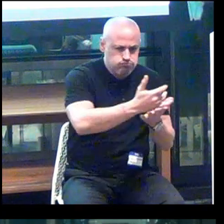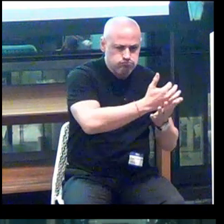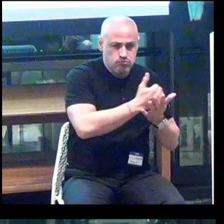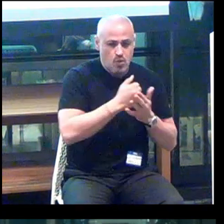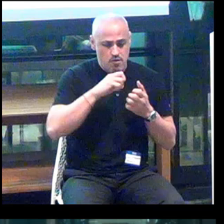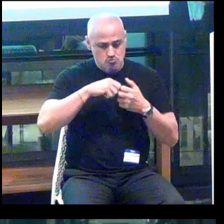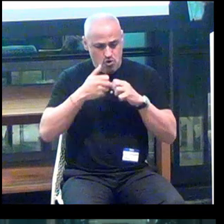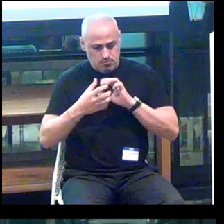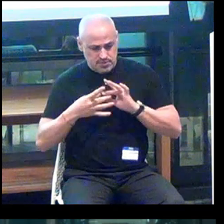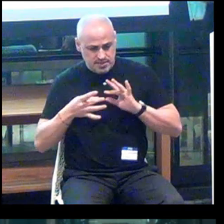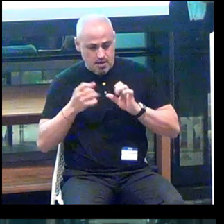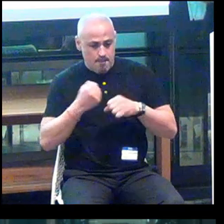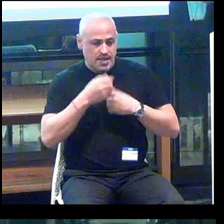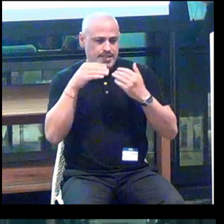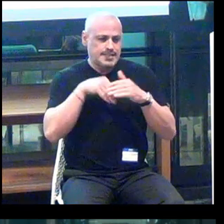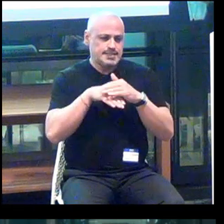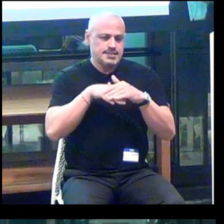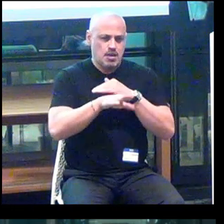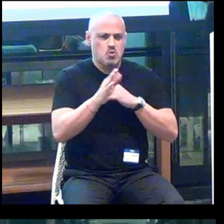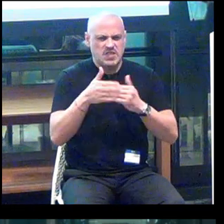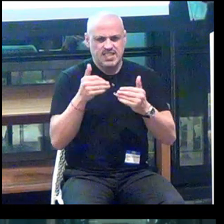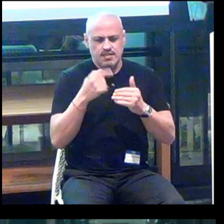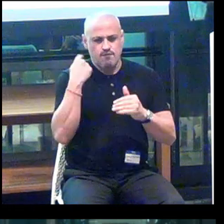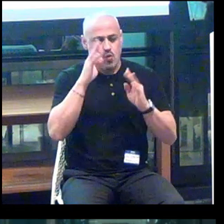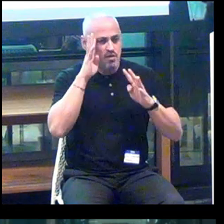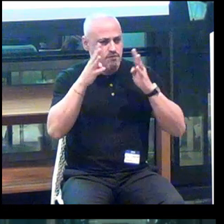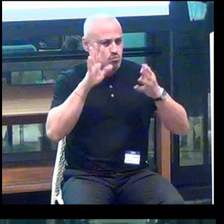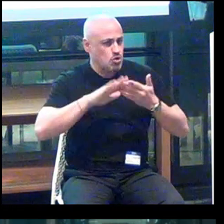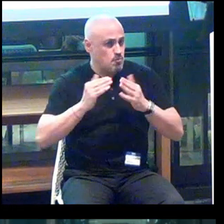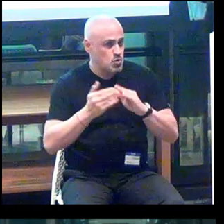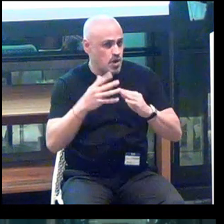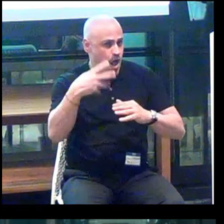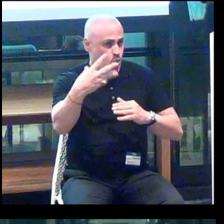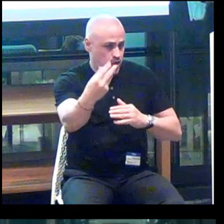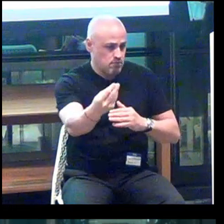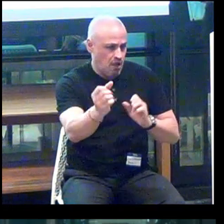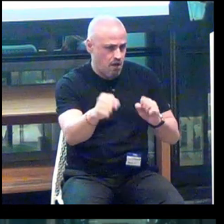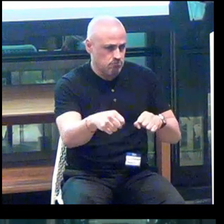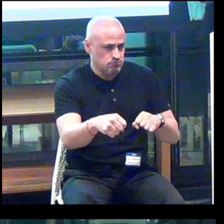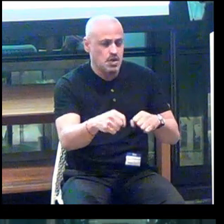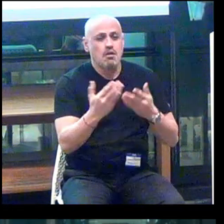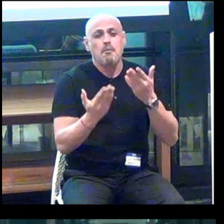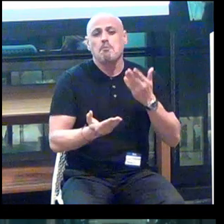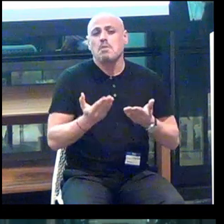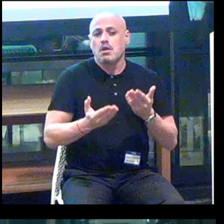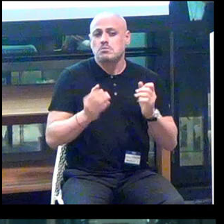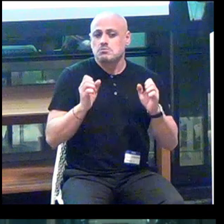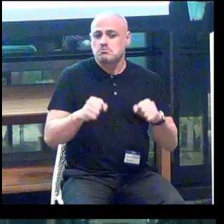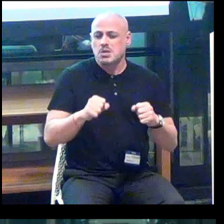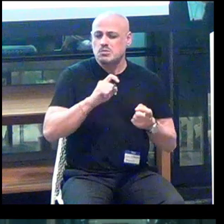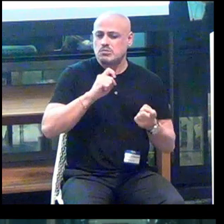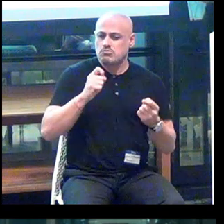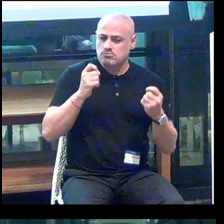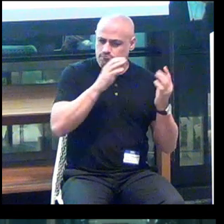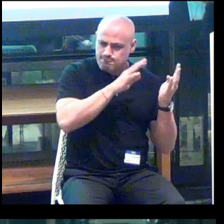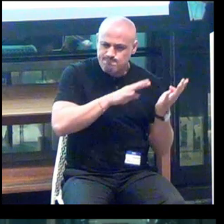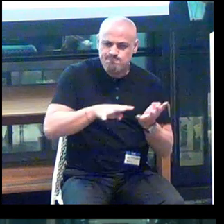and make them easily accessible to the innovative community out there, we might be able to channel